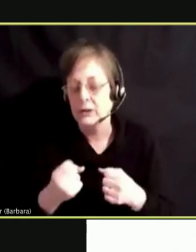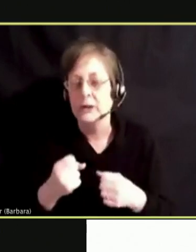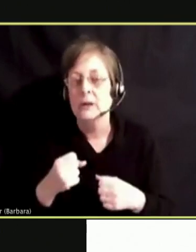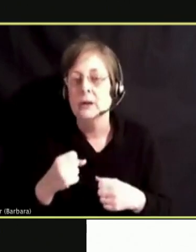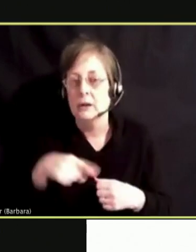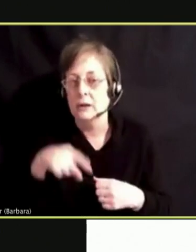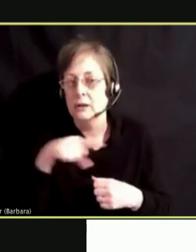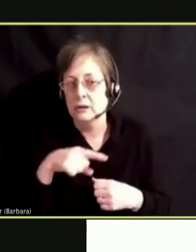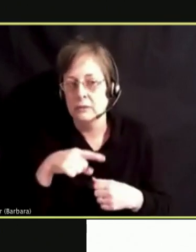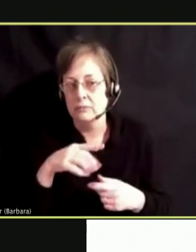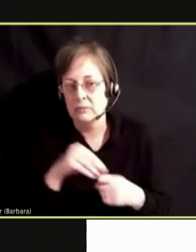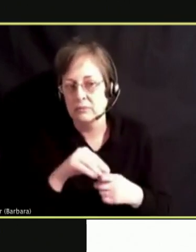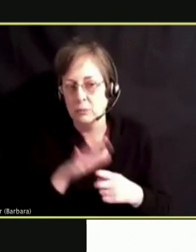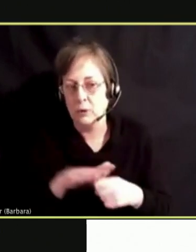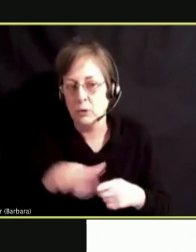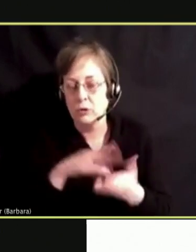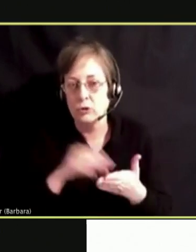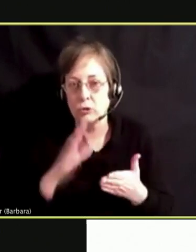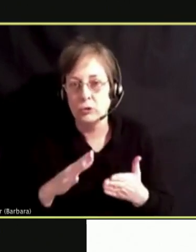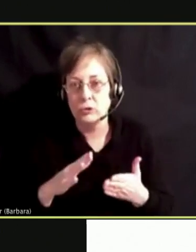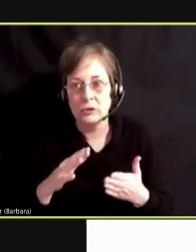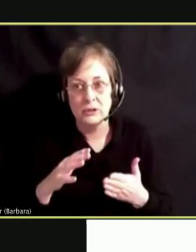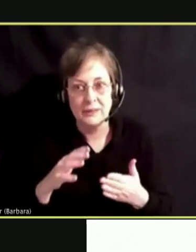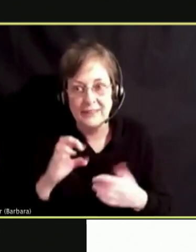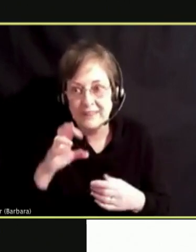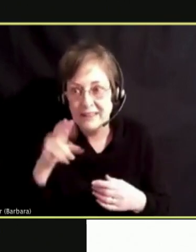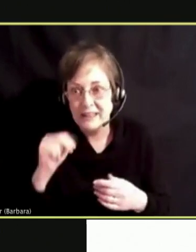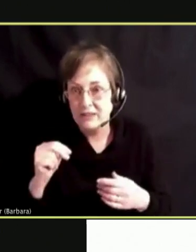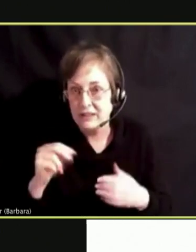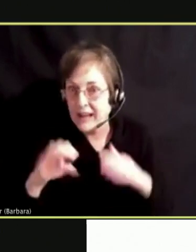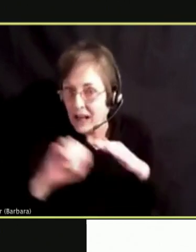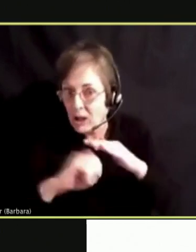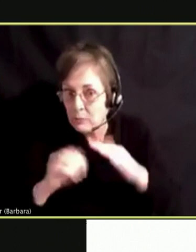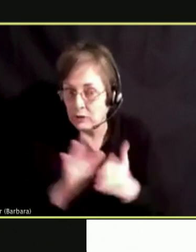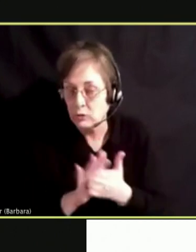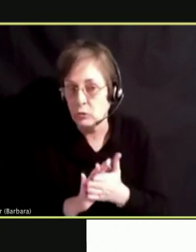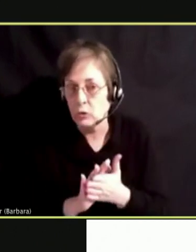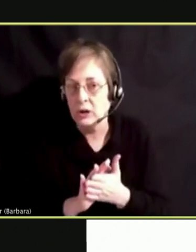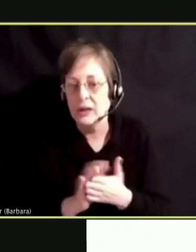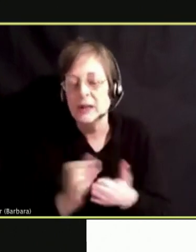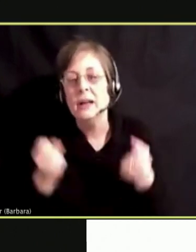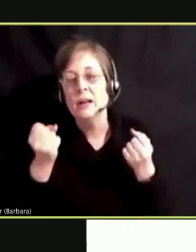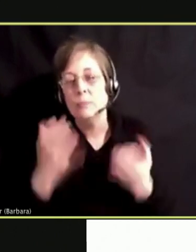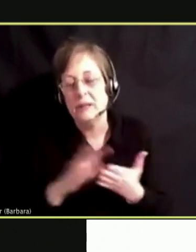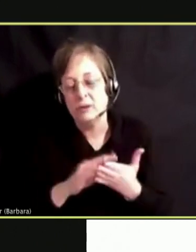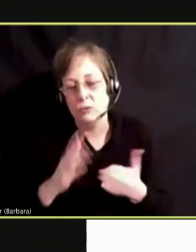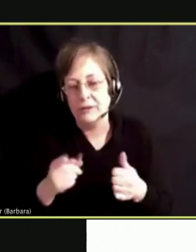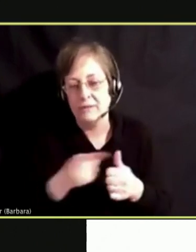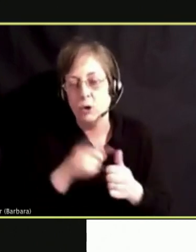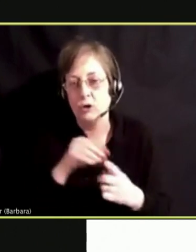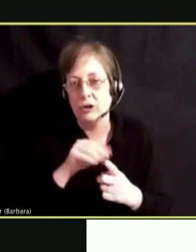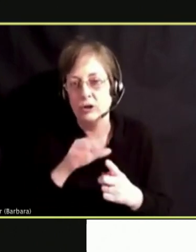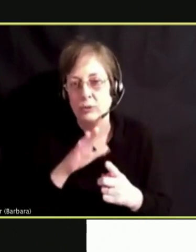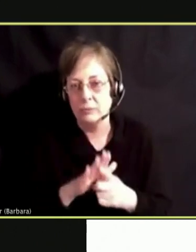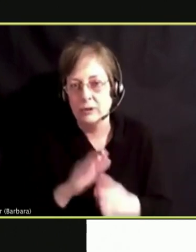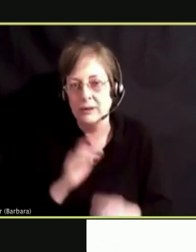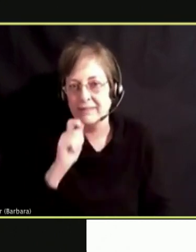EVEN STARTING AS EARLY AS ELEMENTARY SCHOOL DIFFERENT ALTHOUGH A SIGNIFICANT NUMBER ARE FIRST EXPOSED TO VAPING IN MIDDLE SCHOOL.